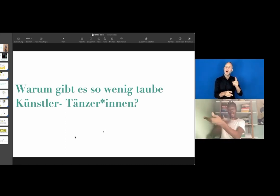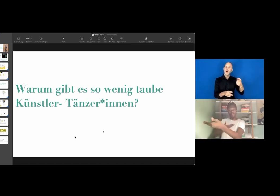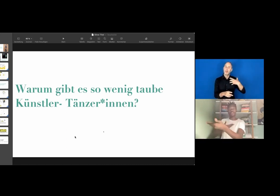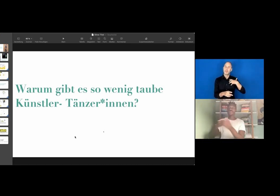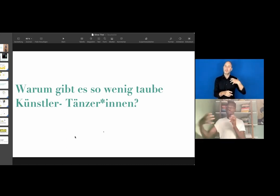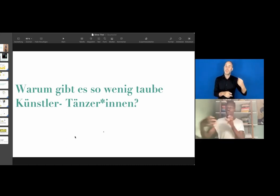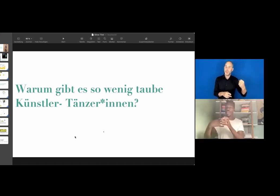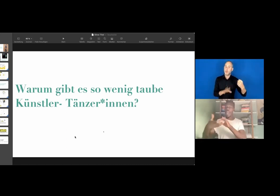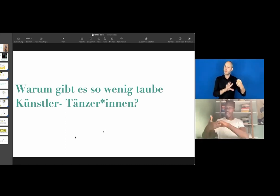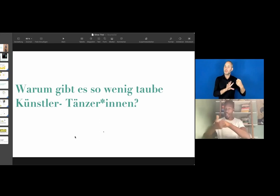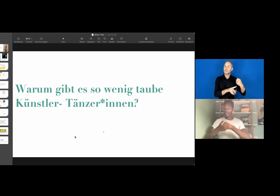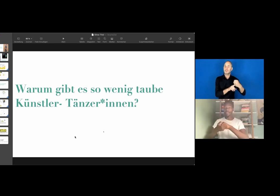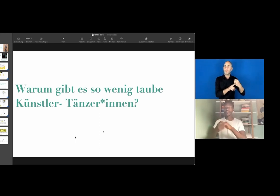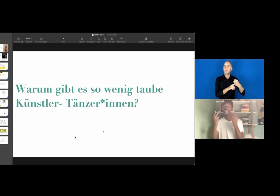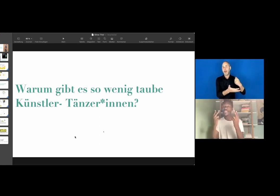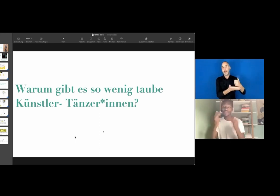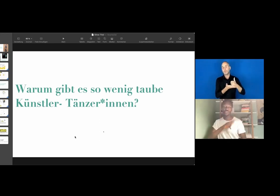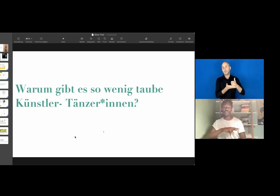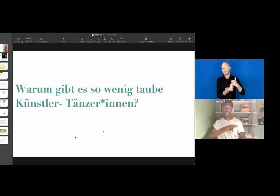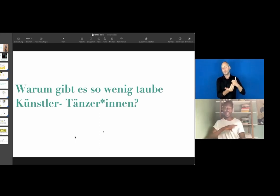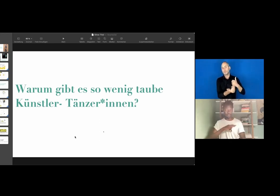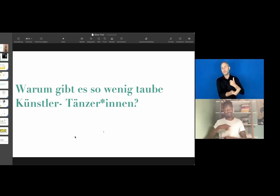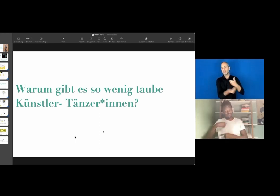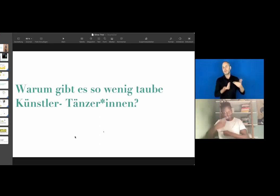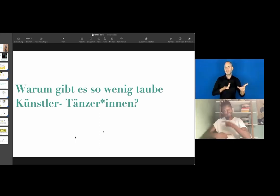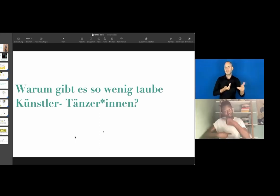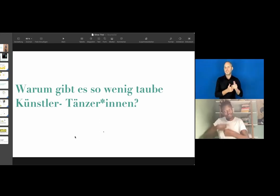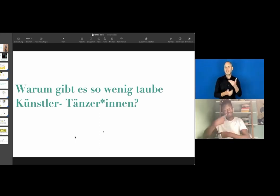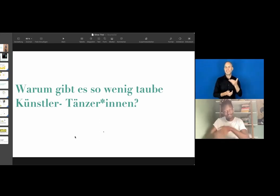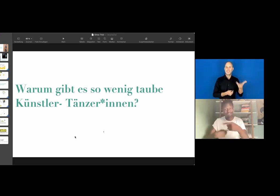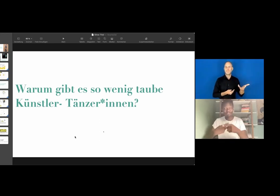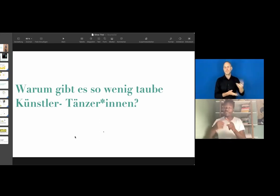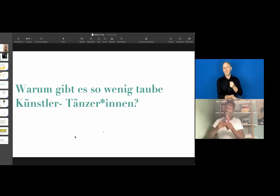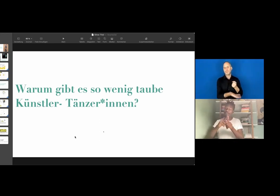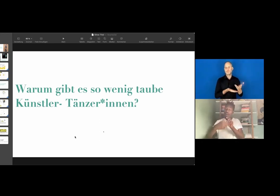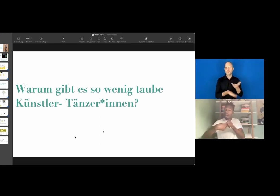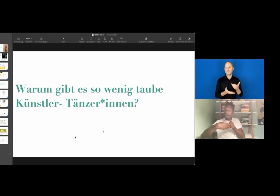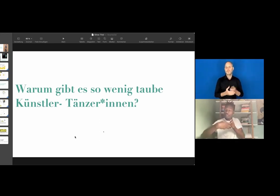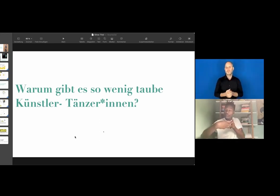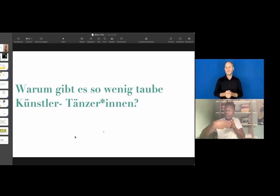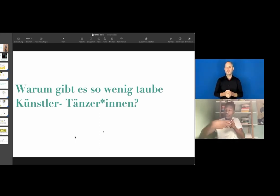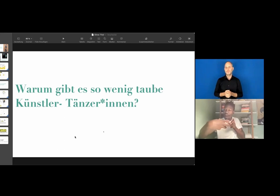Through this networking, we learned that we can actually learn from each other.